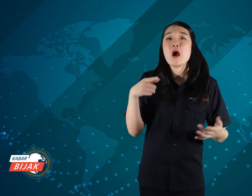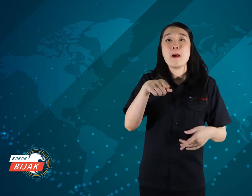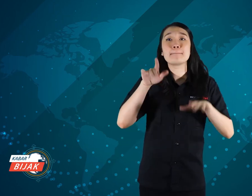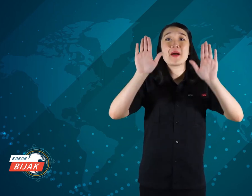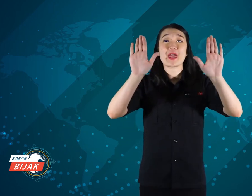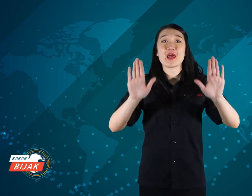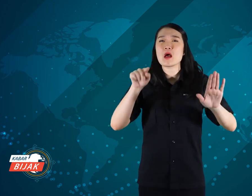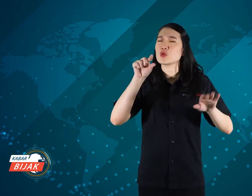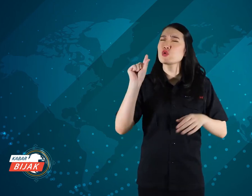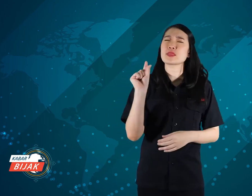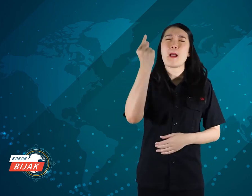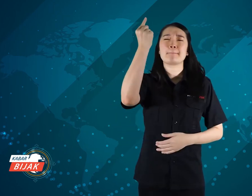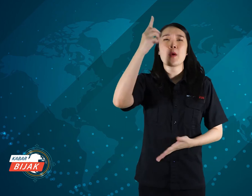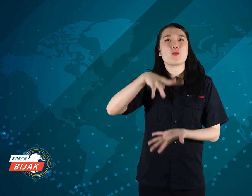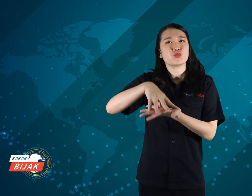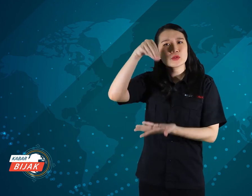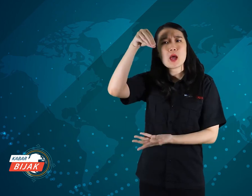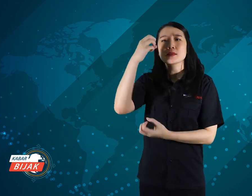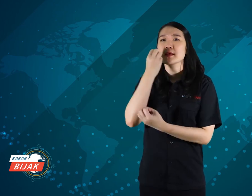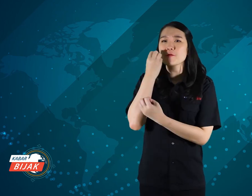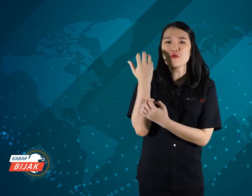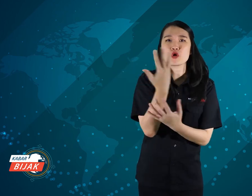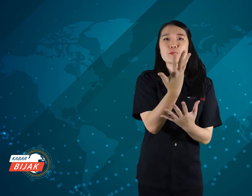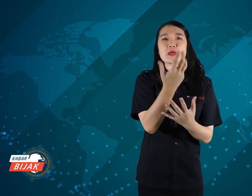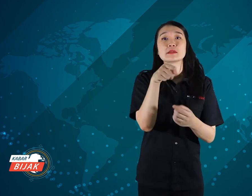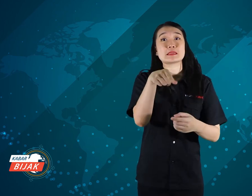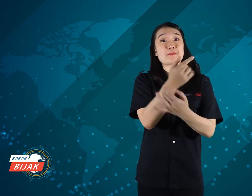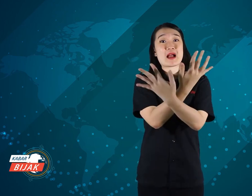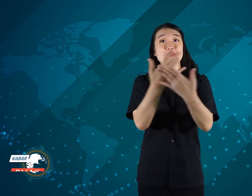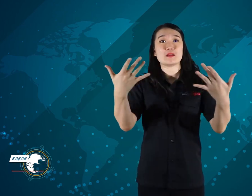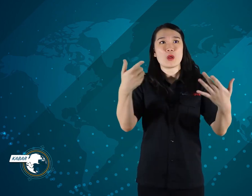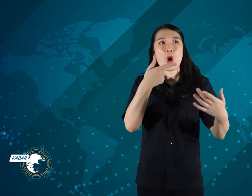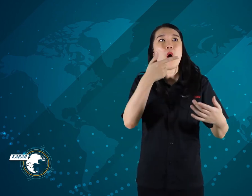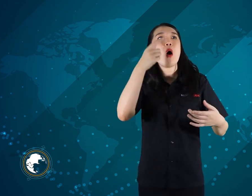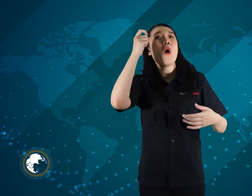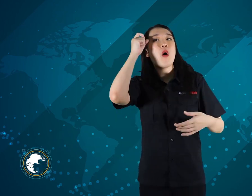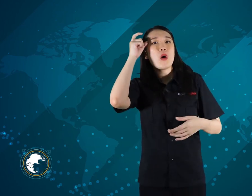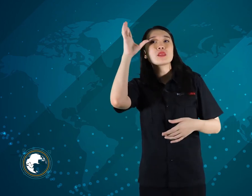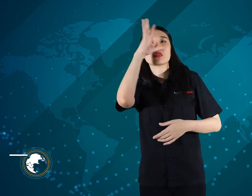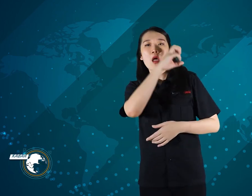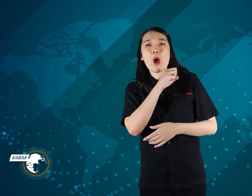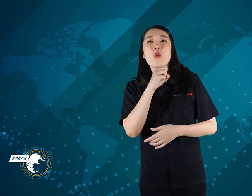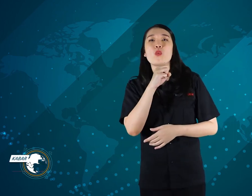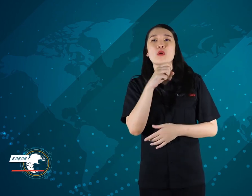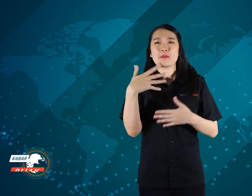The media is the main one as an information center where people know from it.